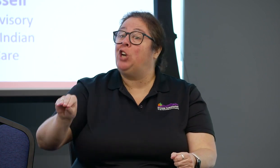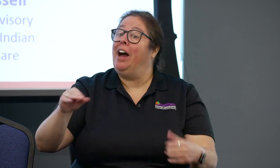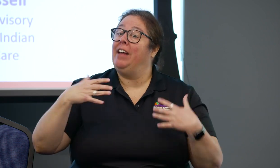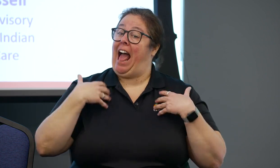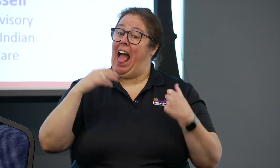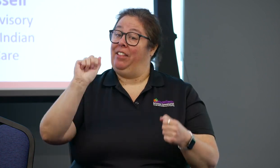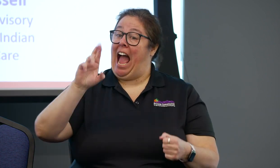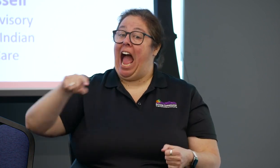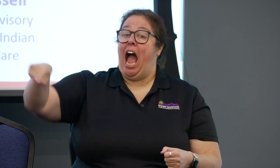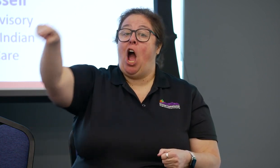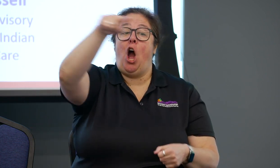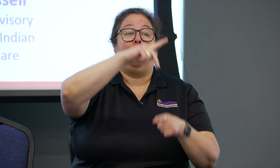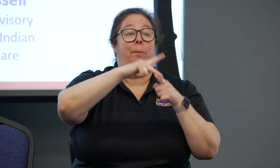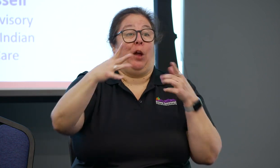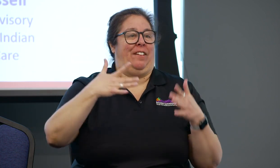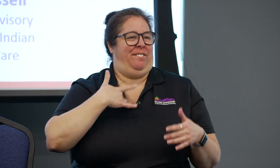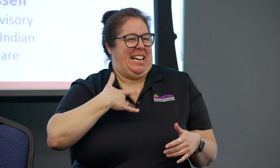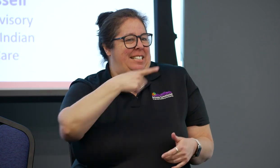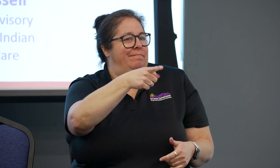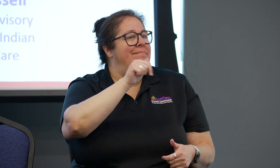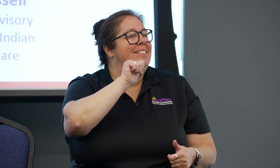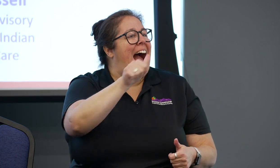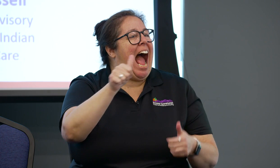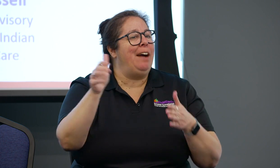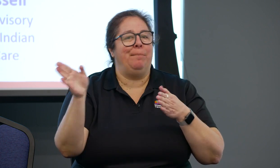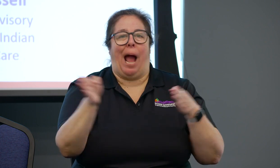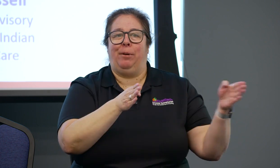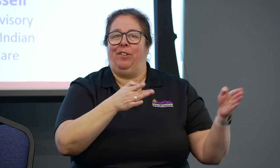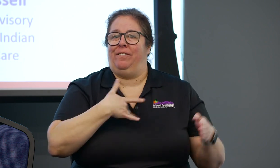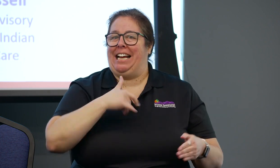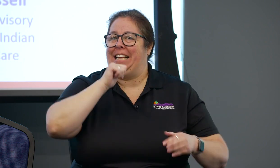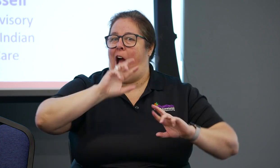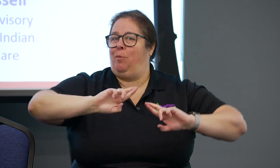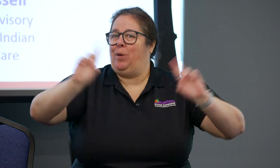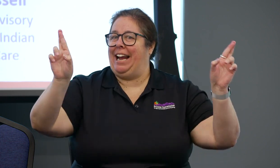or the screen isn't producing a clear enough picture. That happens quite a bit.